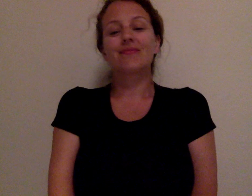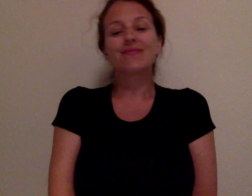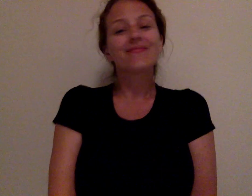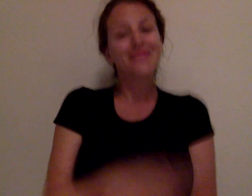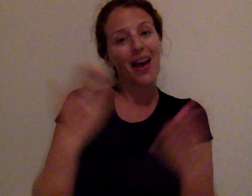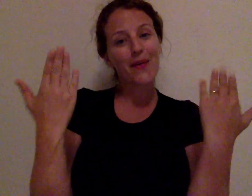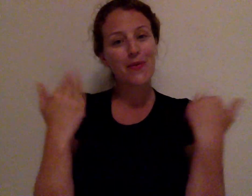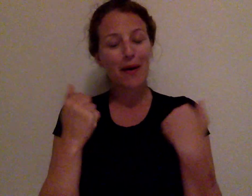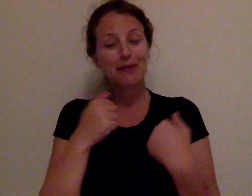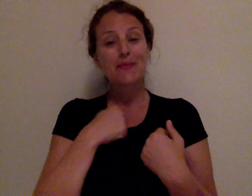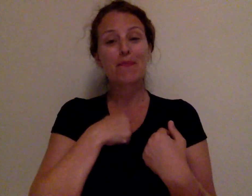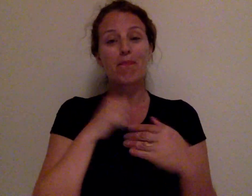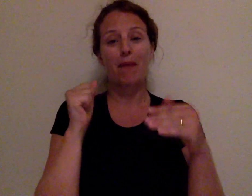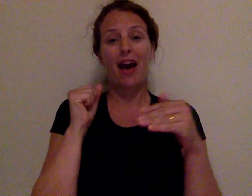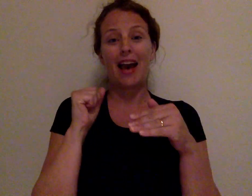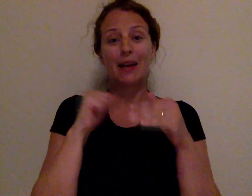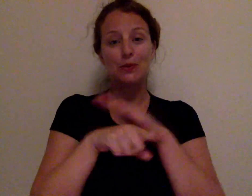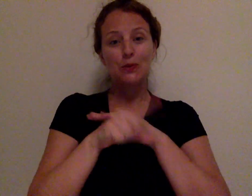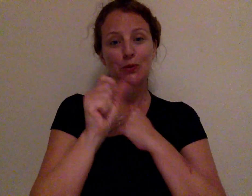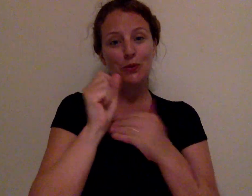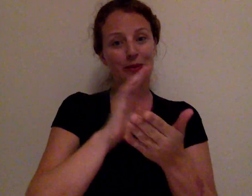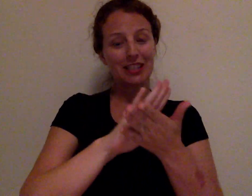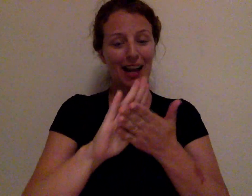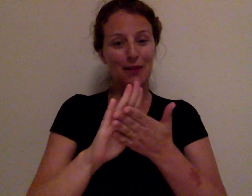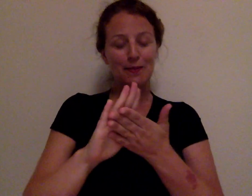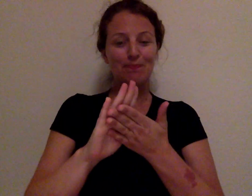Welcome to my YouTube channel.